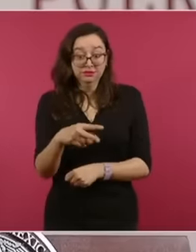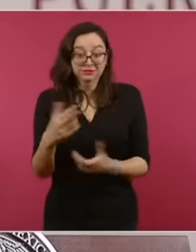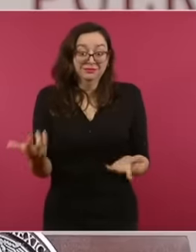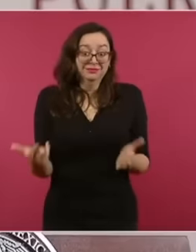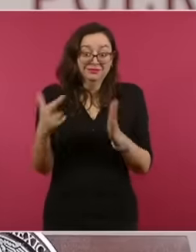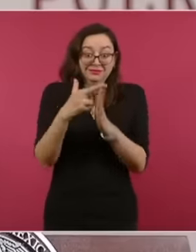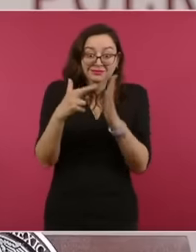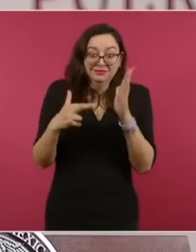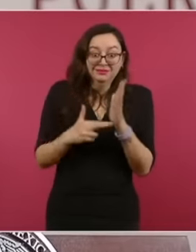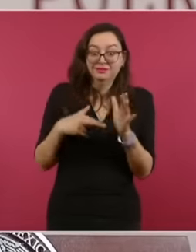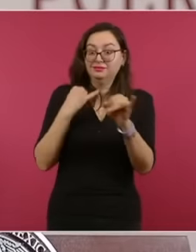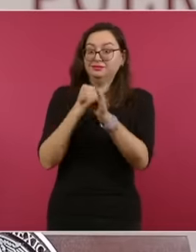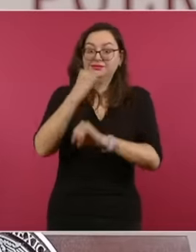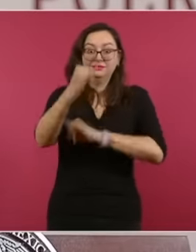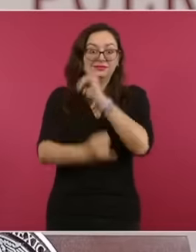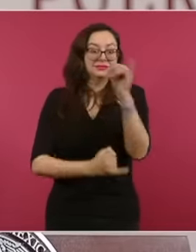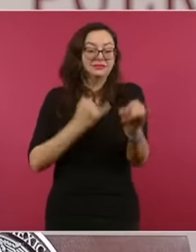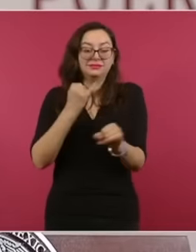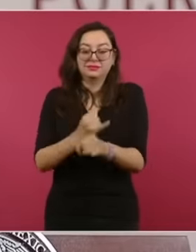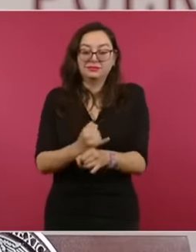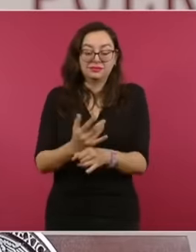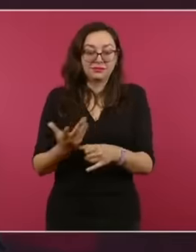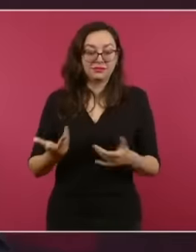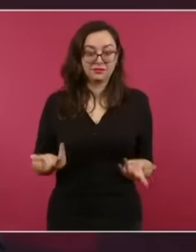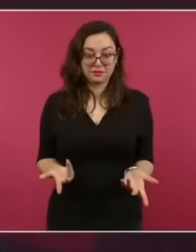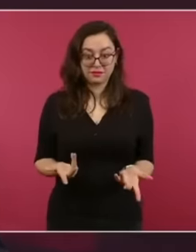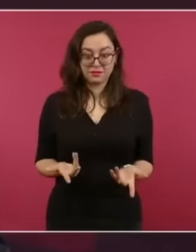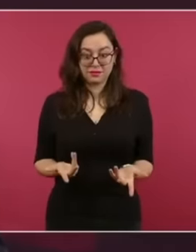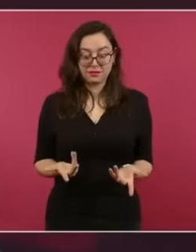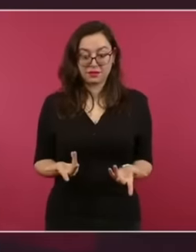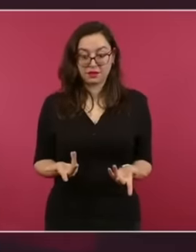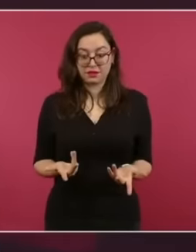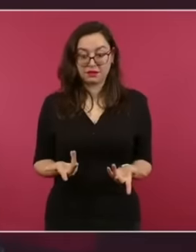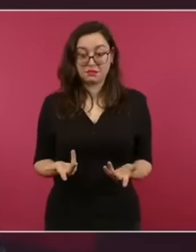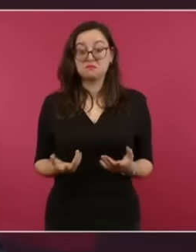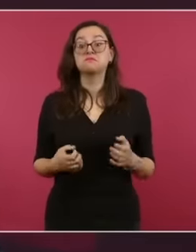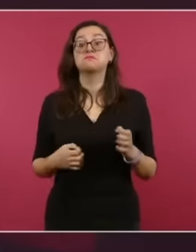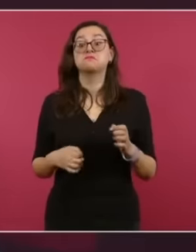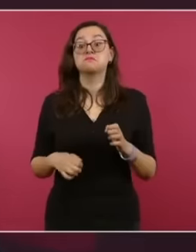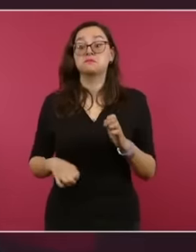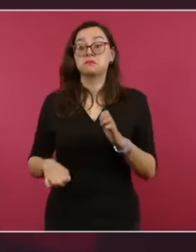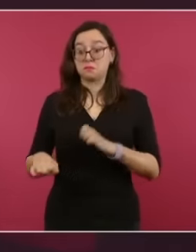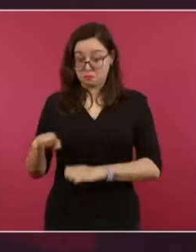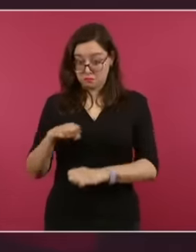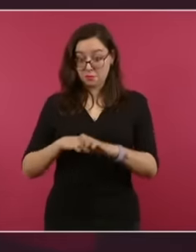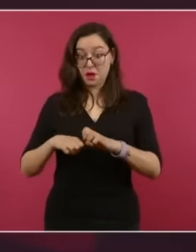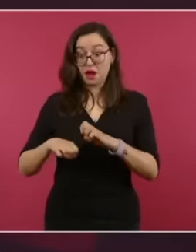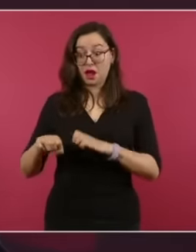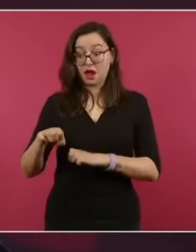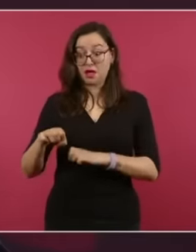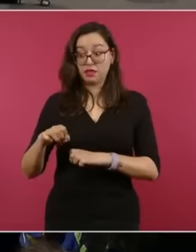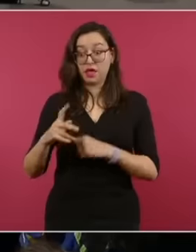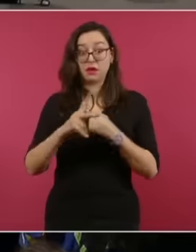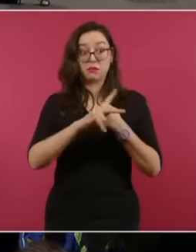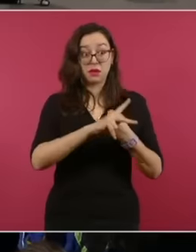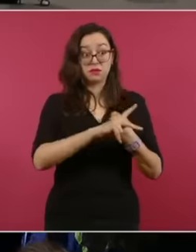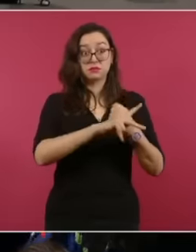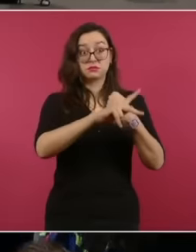international coexistence. If the right of states to be able to conduct